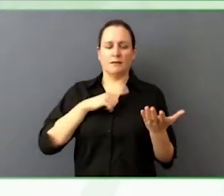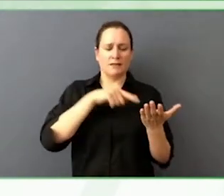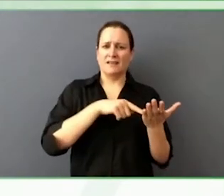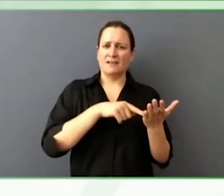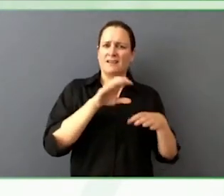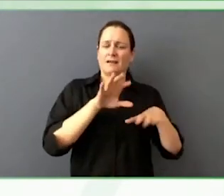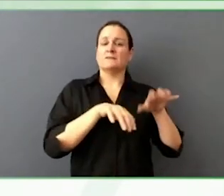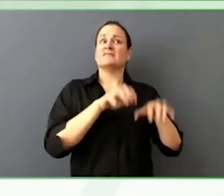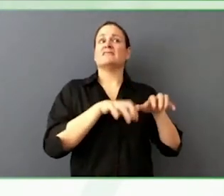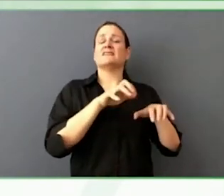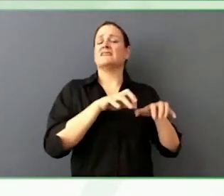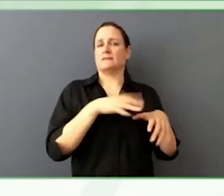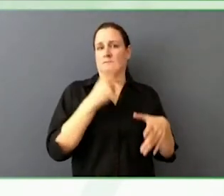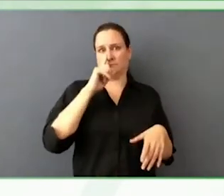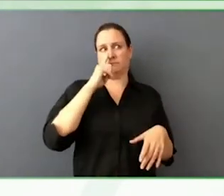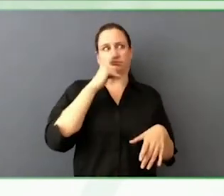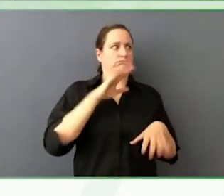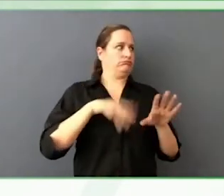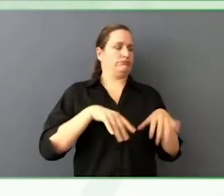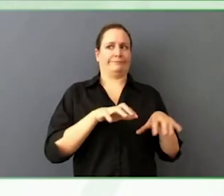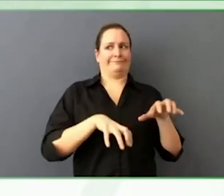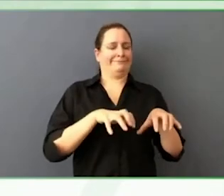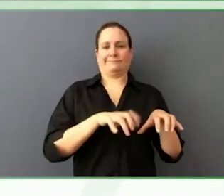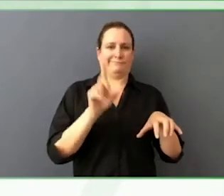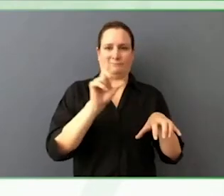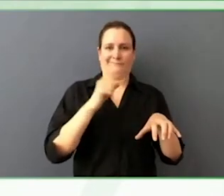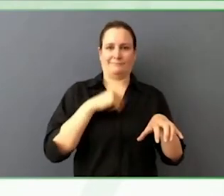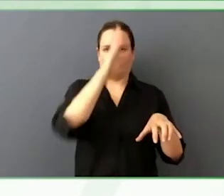And it is a body.